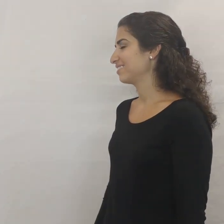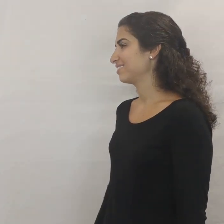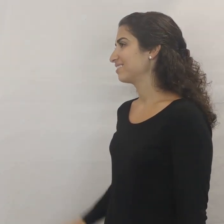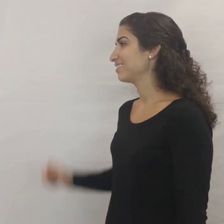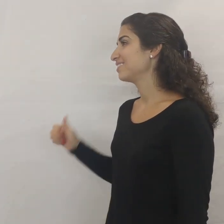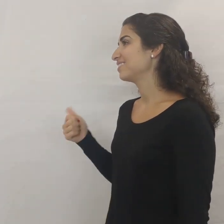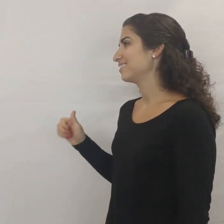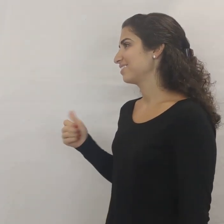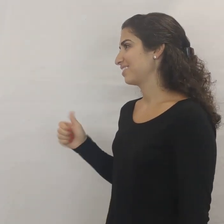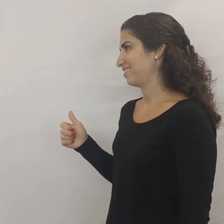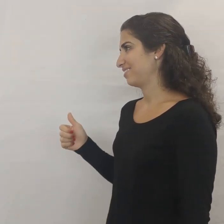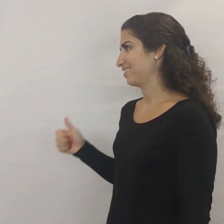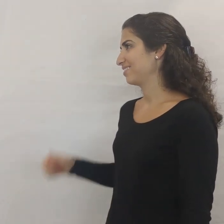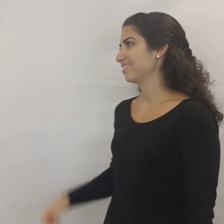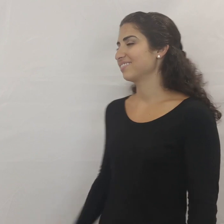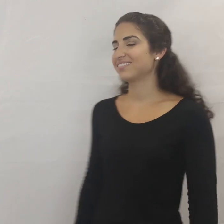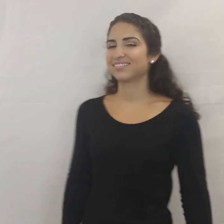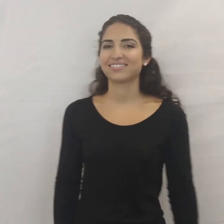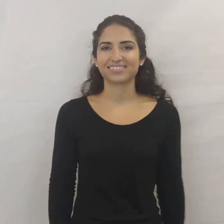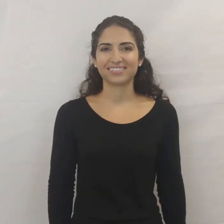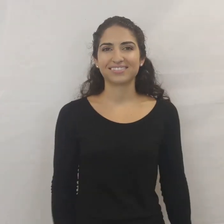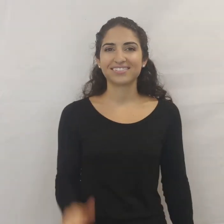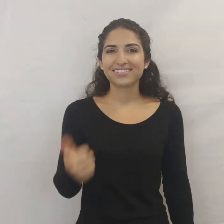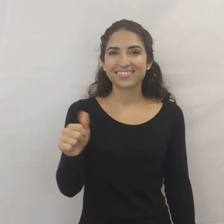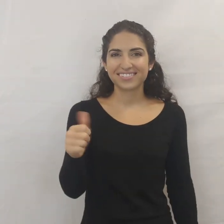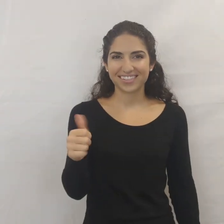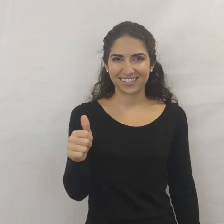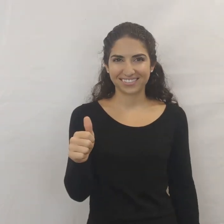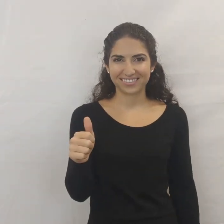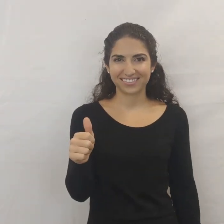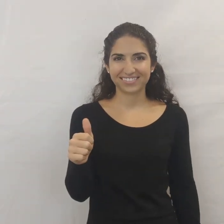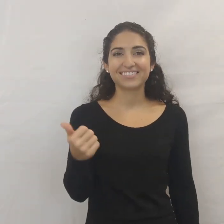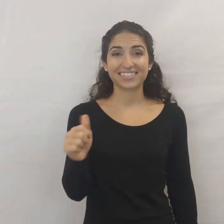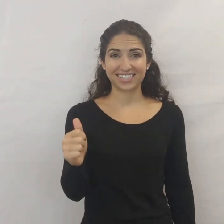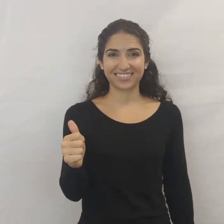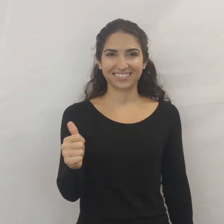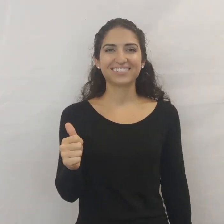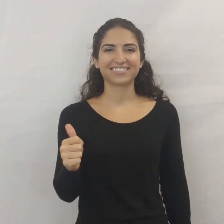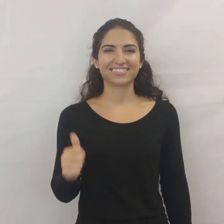TEN